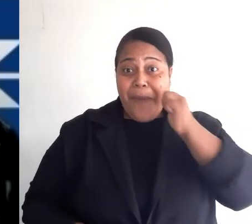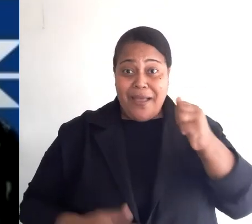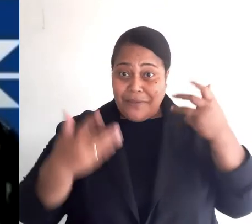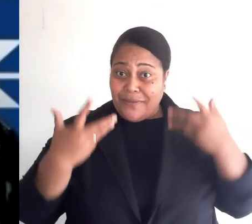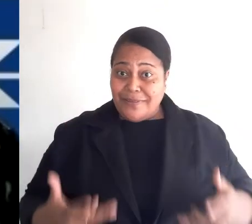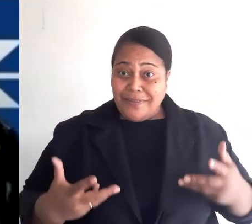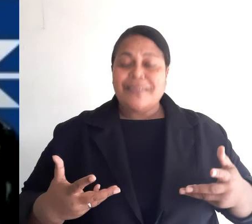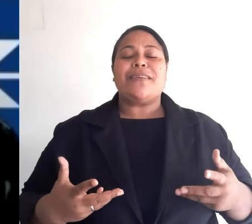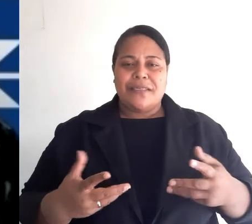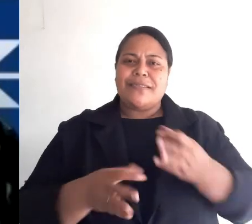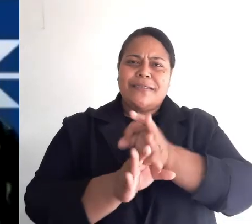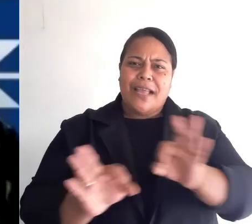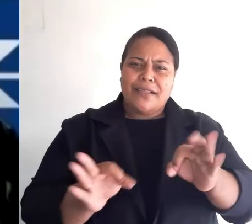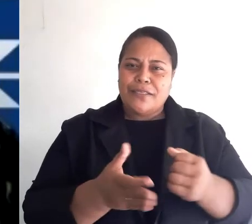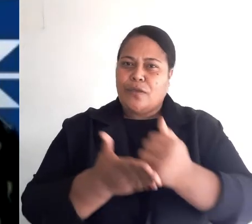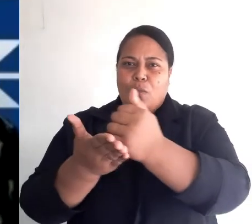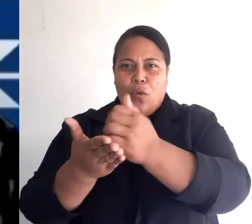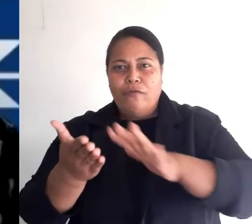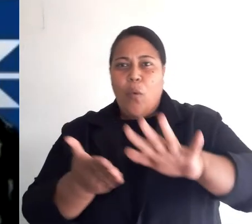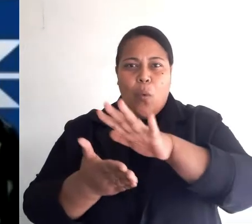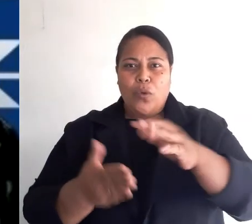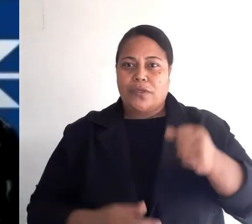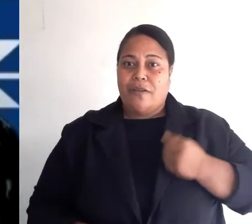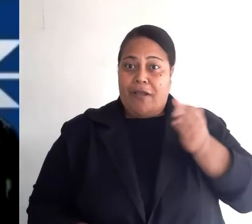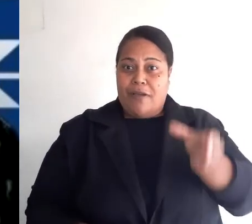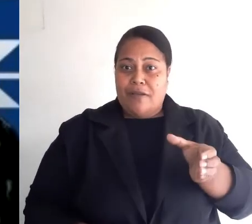solidarity for survivors. For those who are finding their voice,